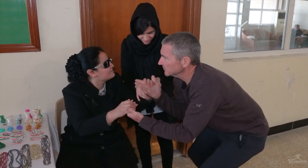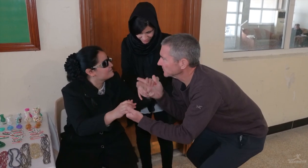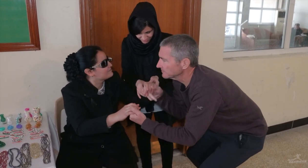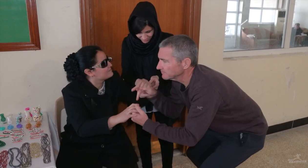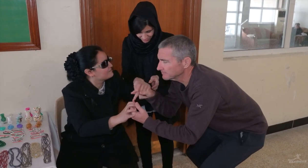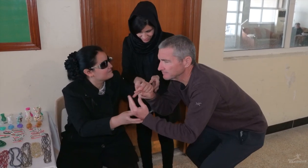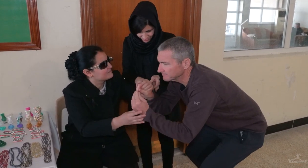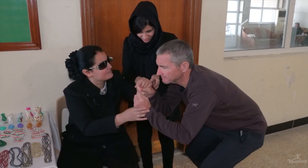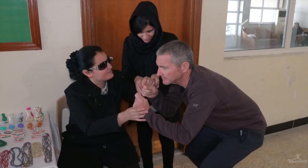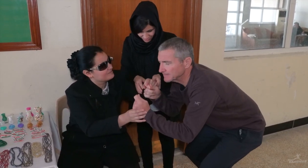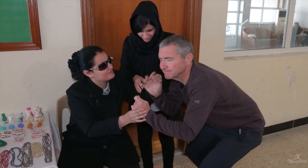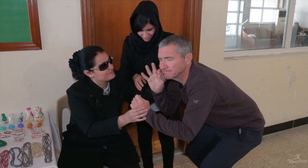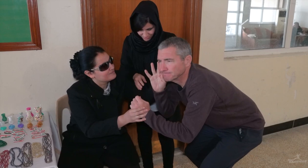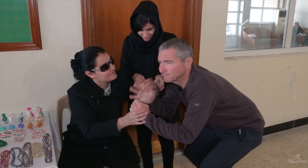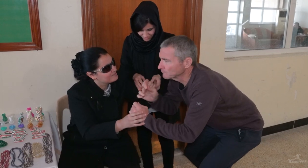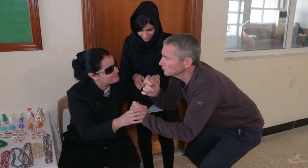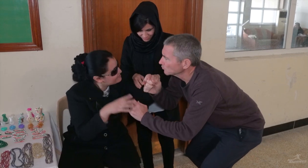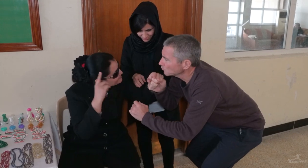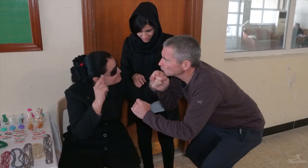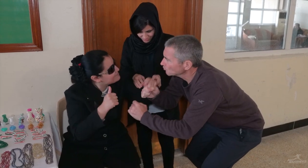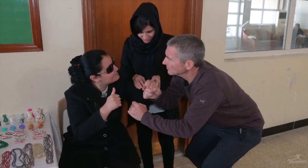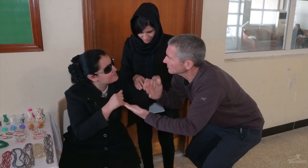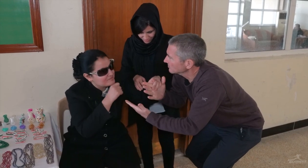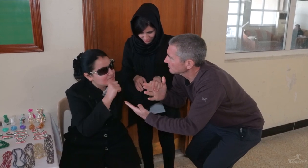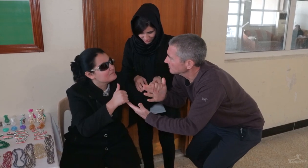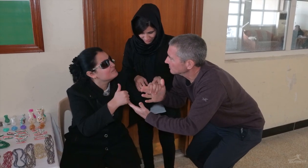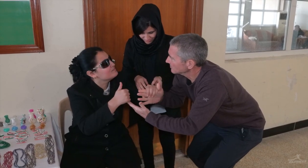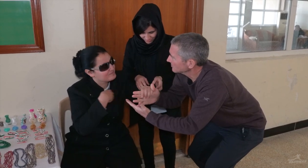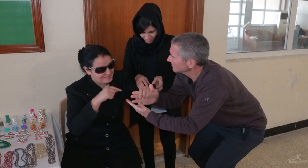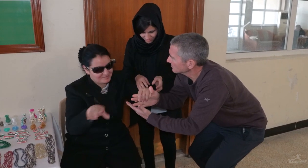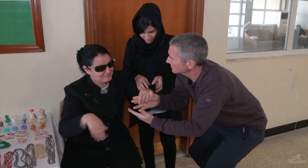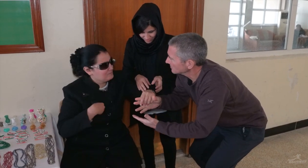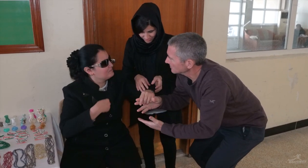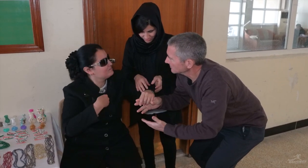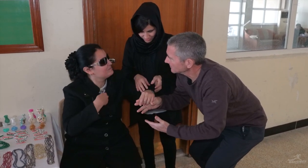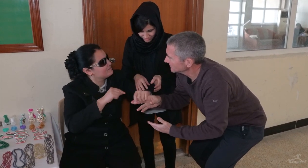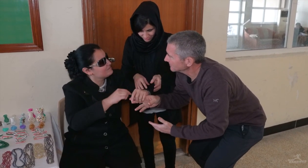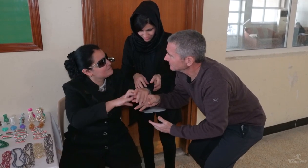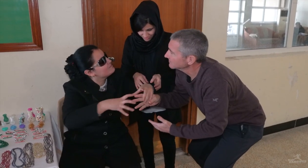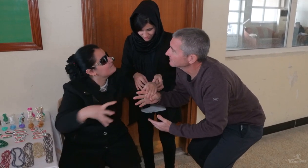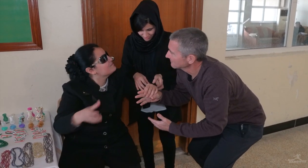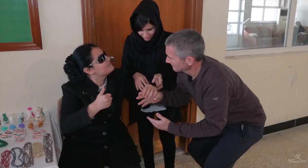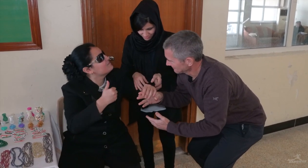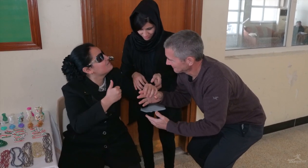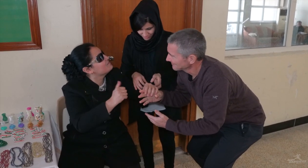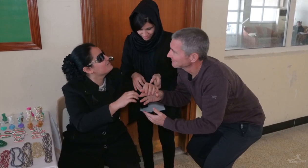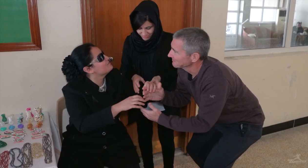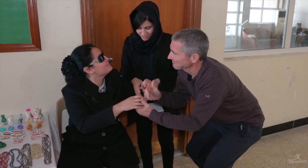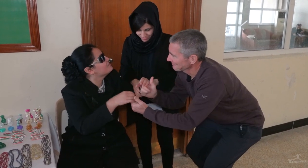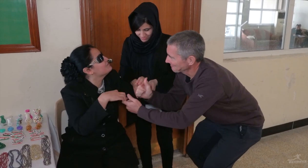What kind of art do you love most? I really make anything.